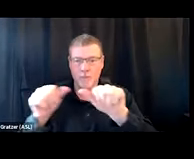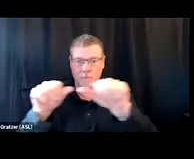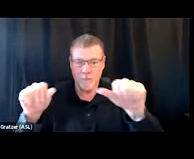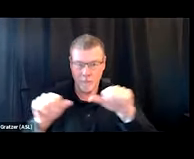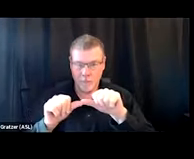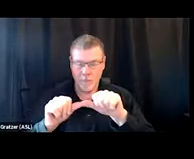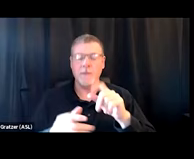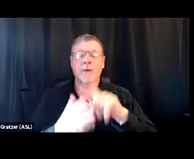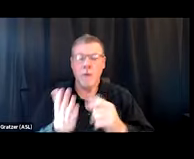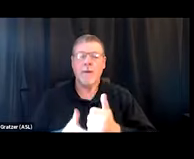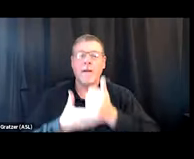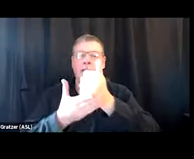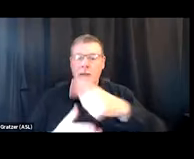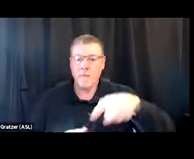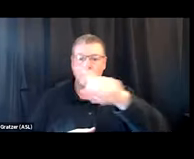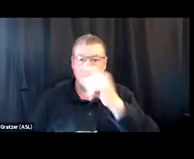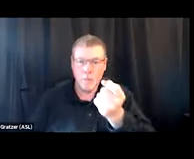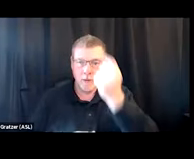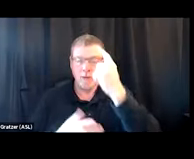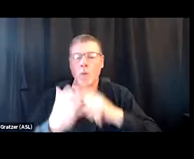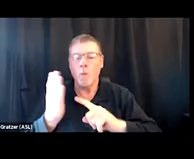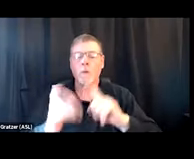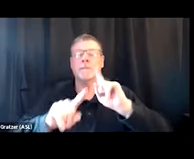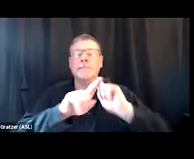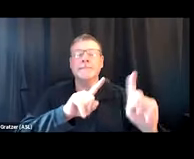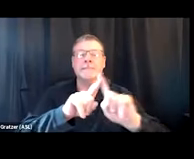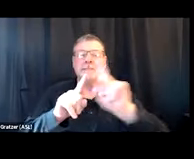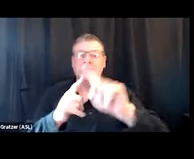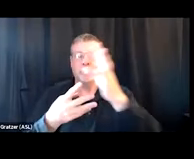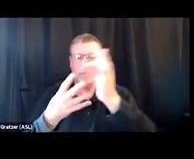of what the different options are.